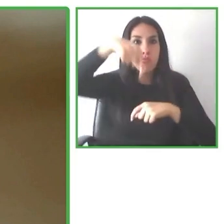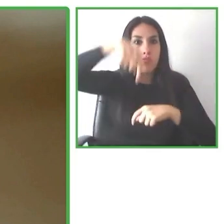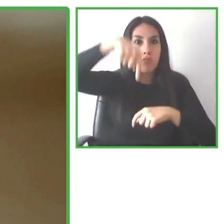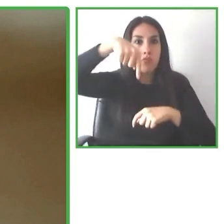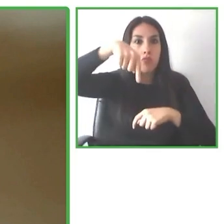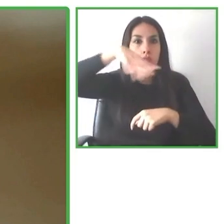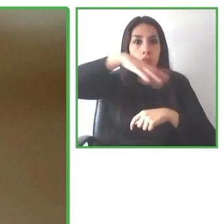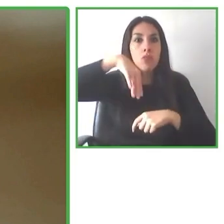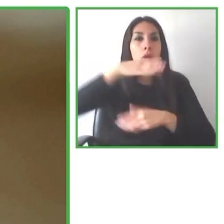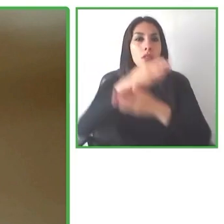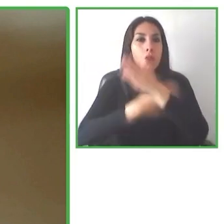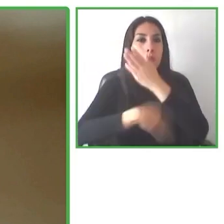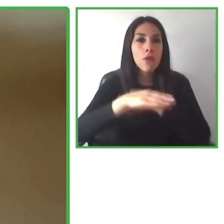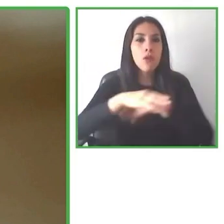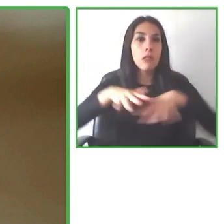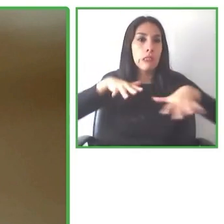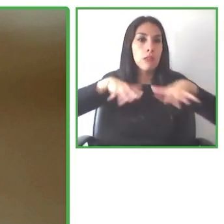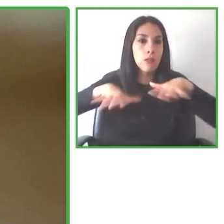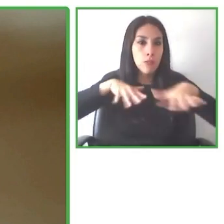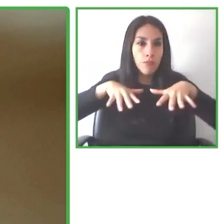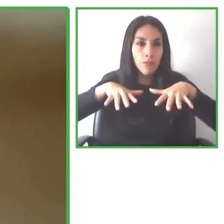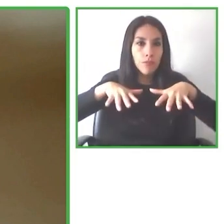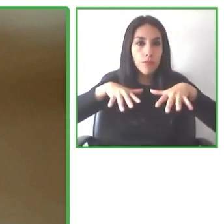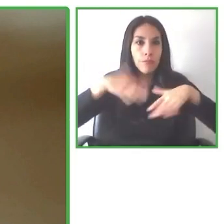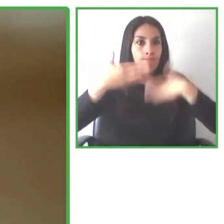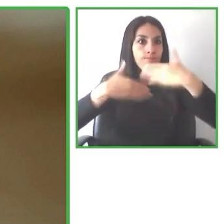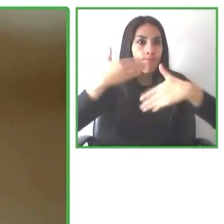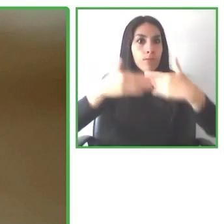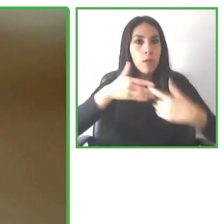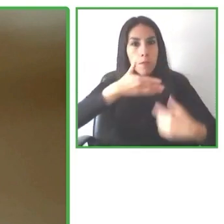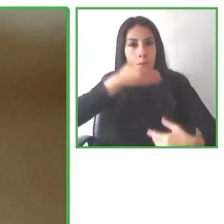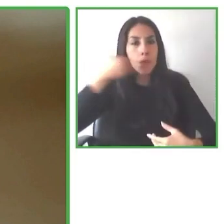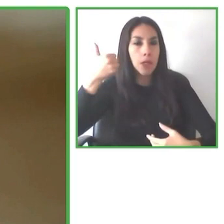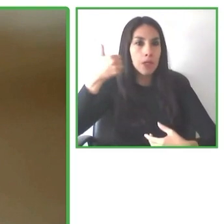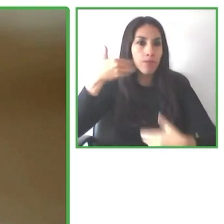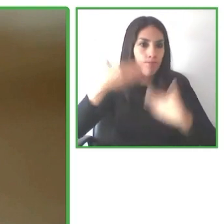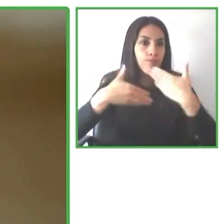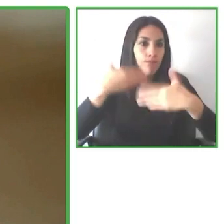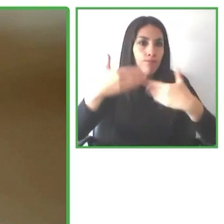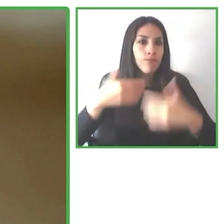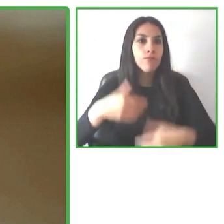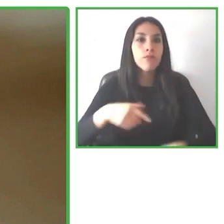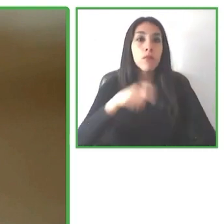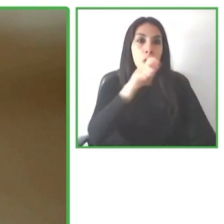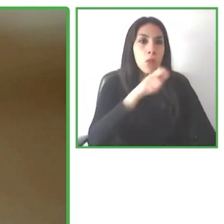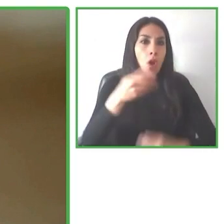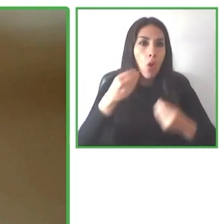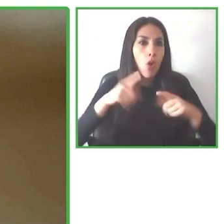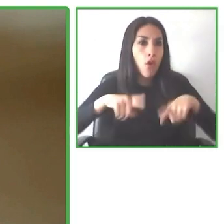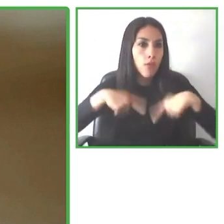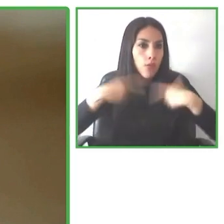to improve the quality of life of those with disabilities in our society.